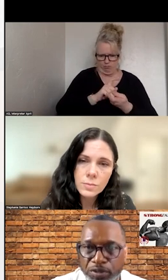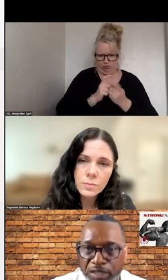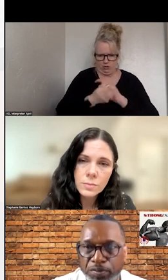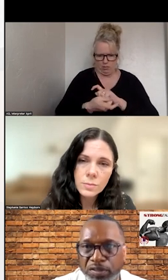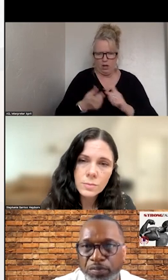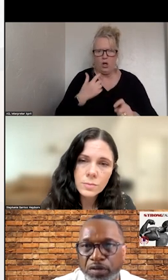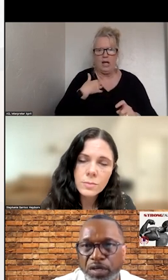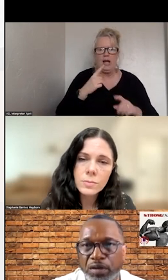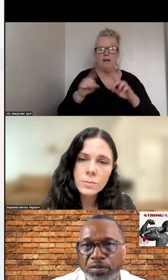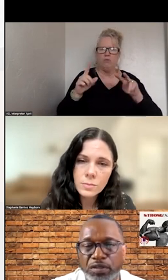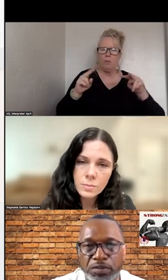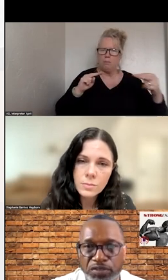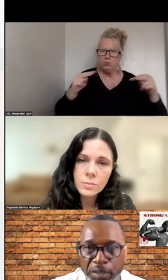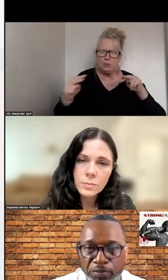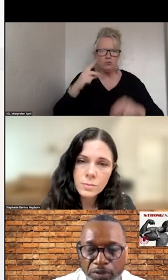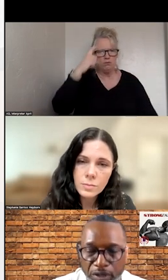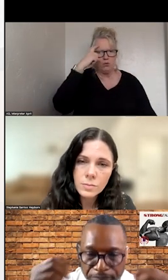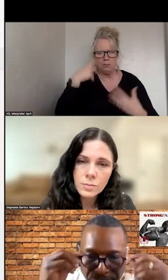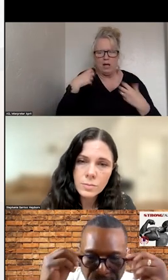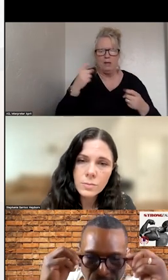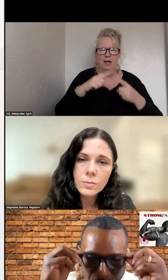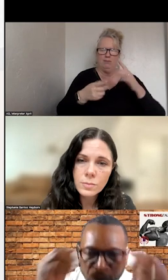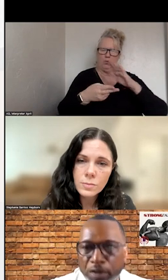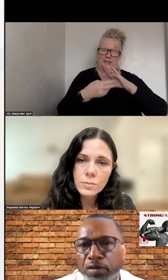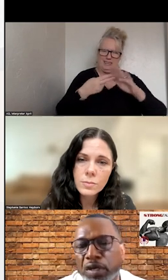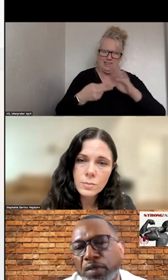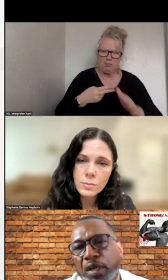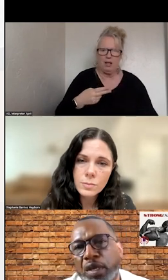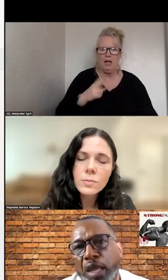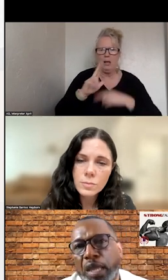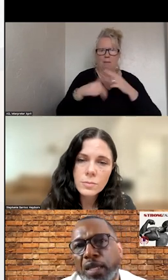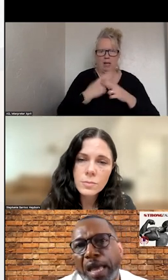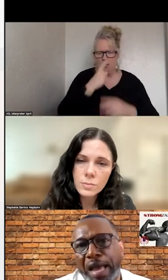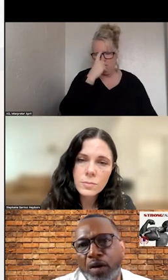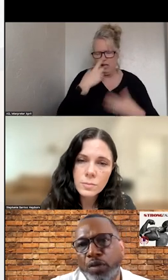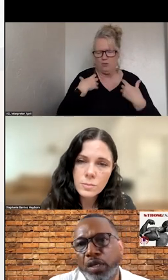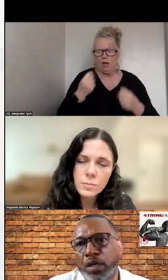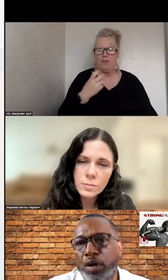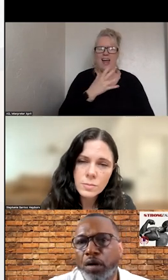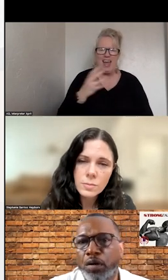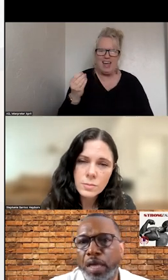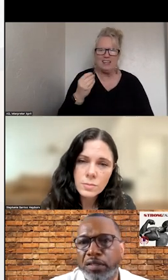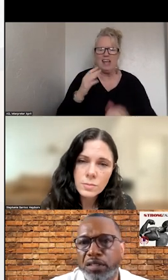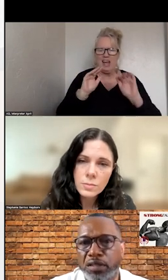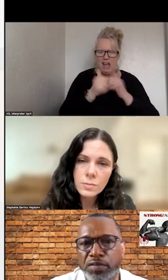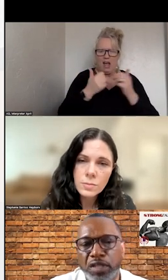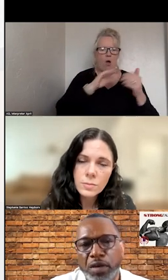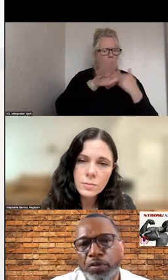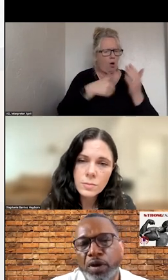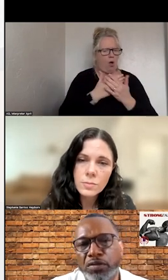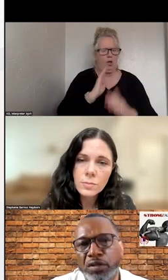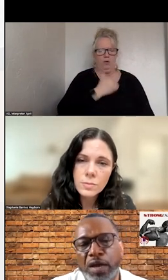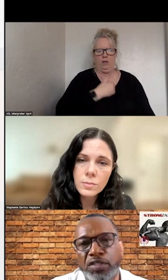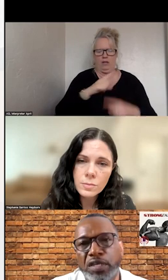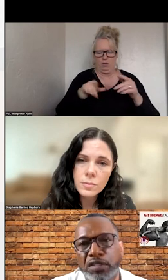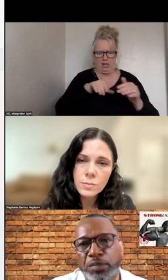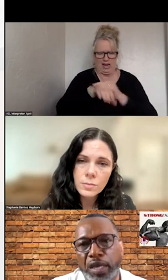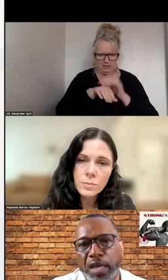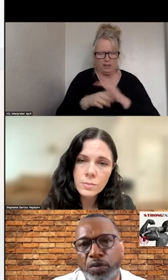TERMS OF STIGMA OF MENTAL HEALTH AND ACCESS. THERE ARE CONVERSATIONS THAT NEED TO BE HAD